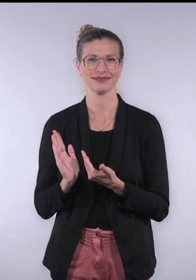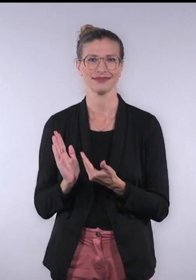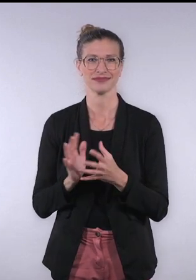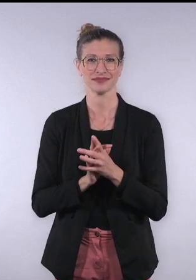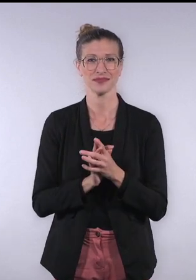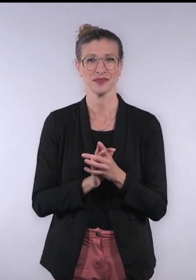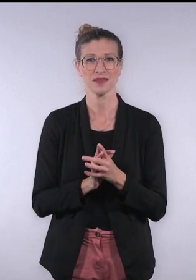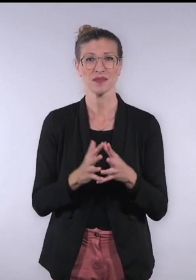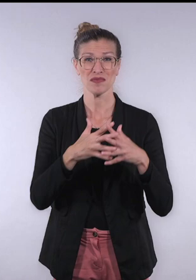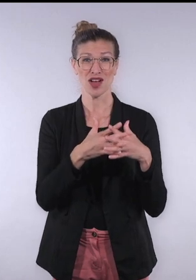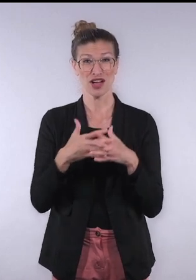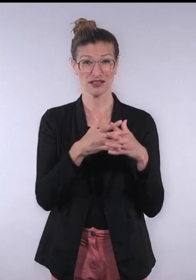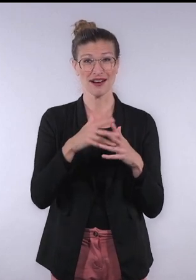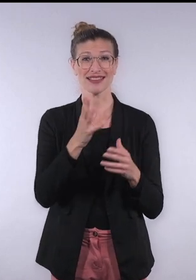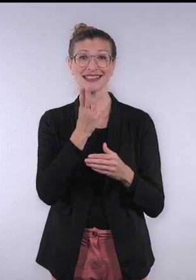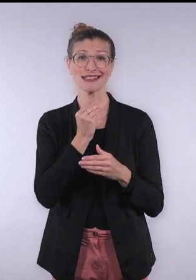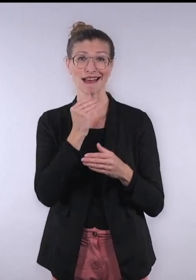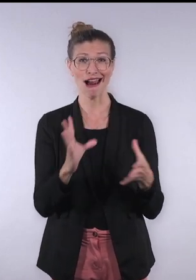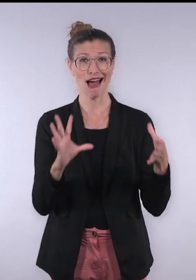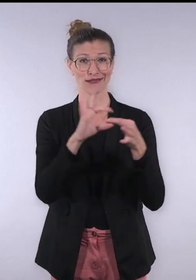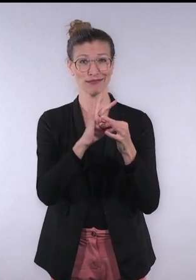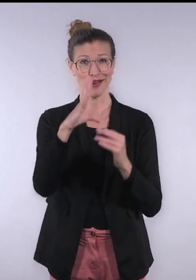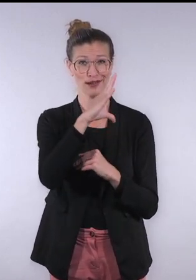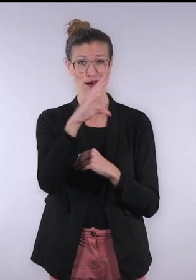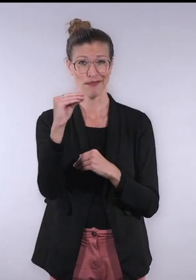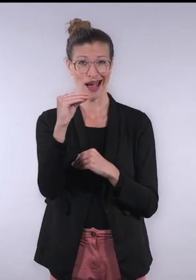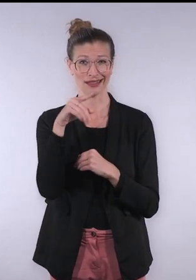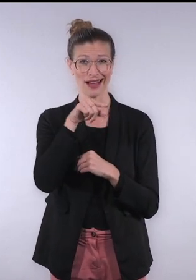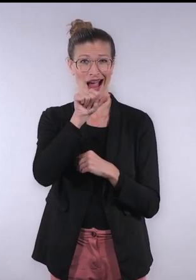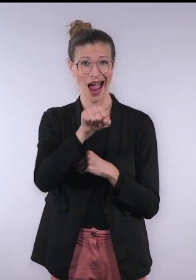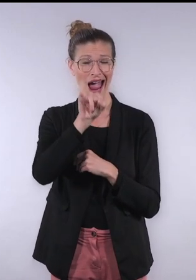based in the US and listed in Israel. The company uses AI and automation